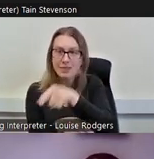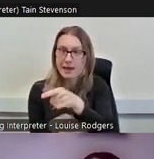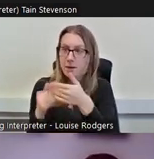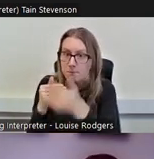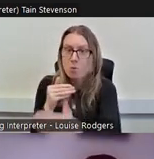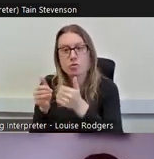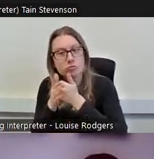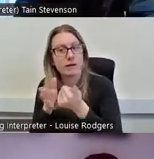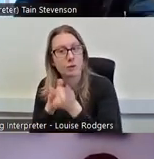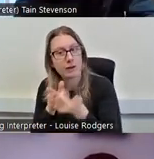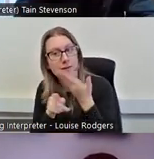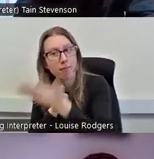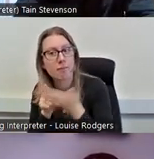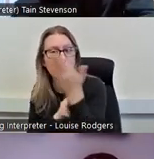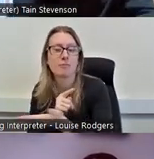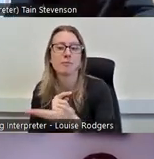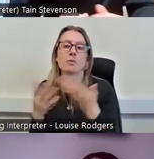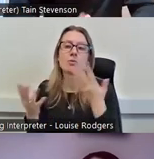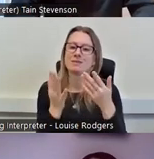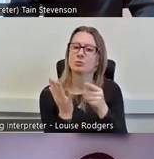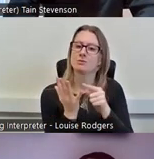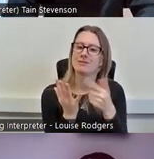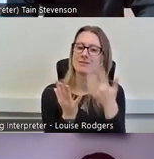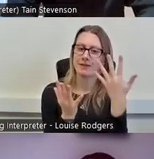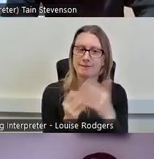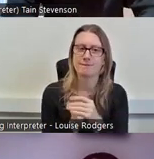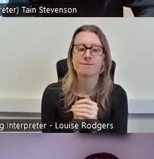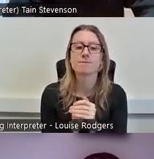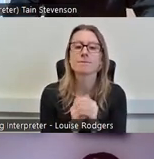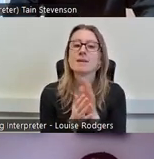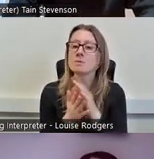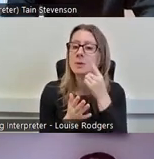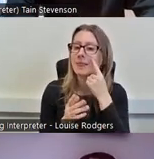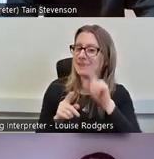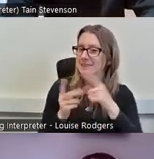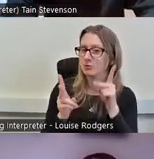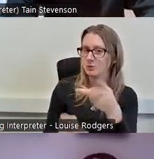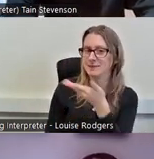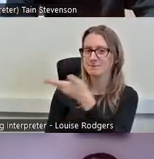their peers in quintile 5, and we can look at that in a slightly different way, and that's the